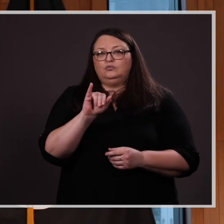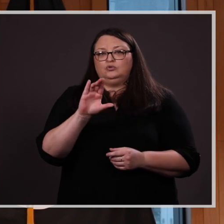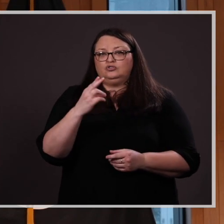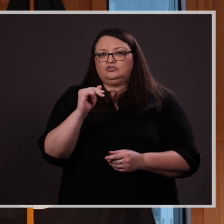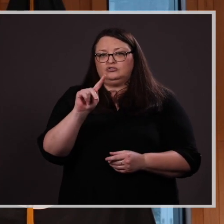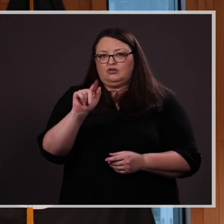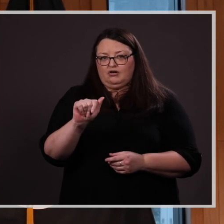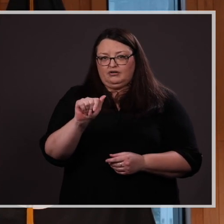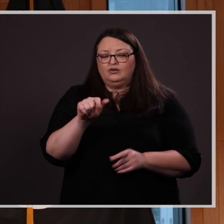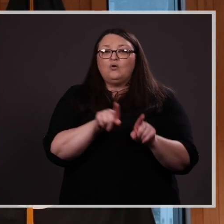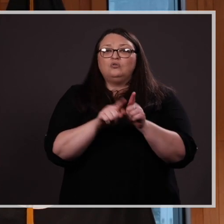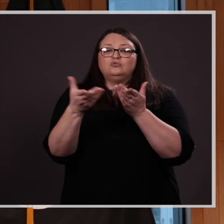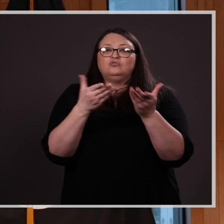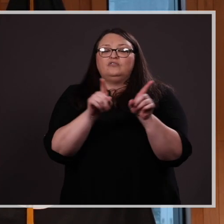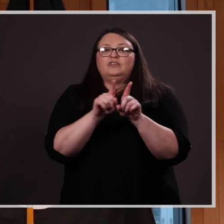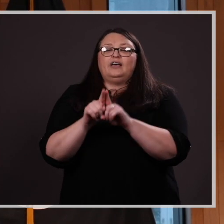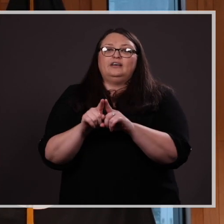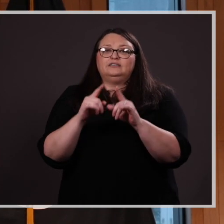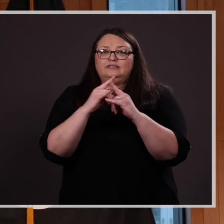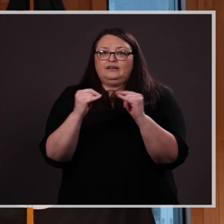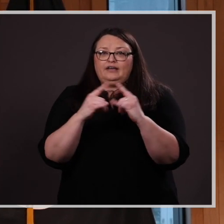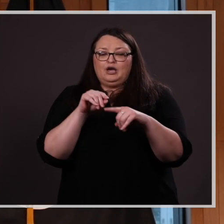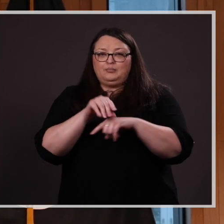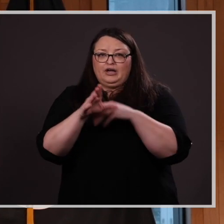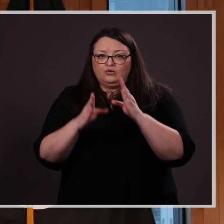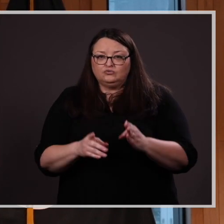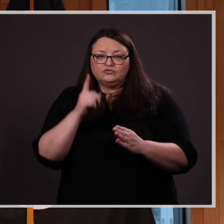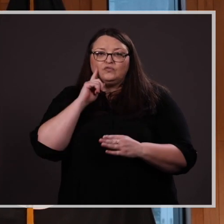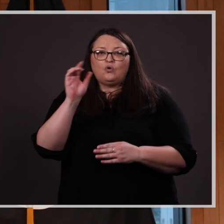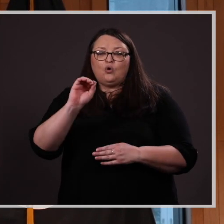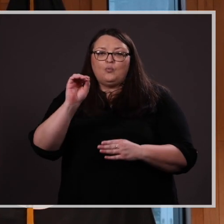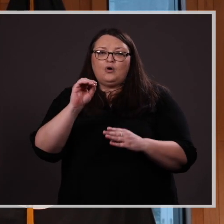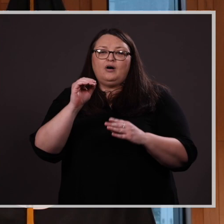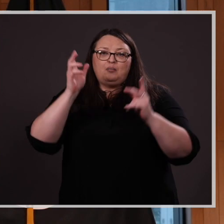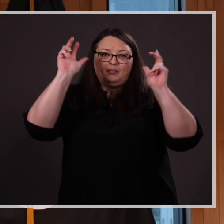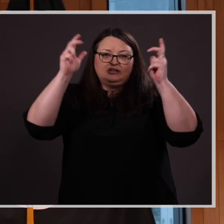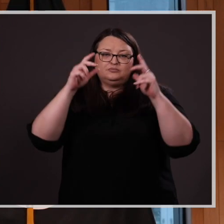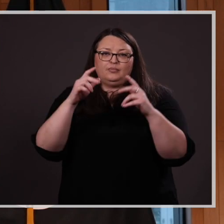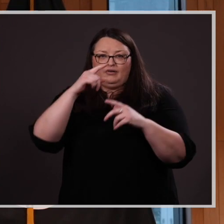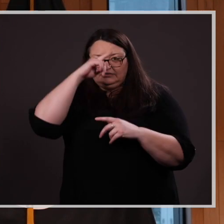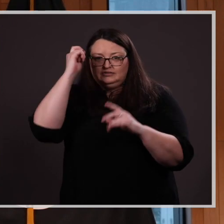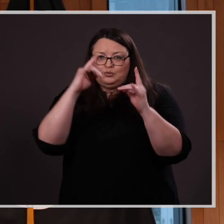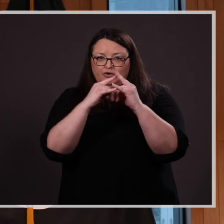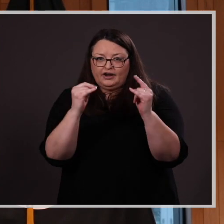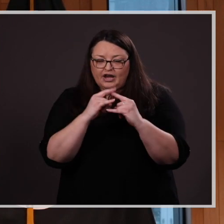as a camp counselor for Omaha basketball summer camps and visited with local youth through